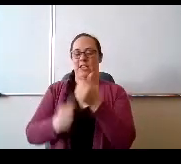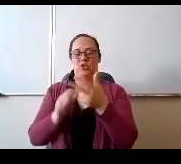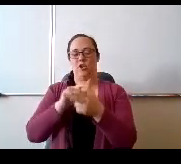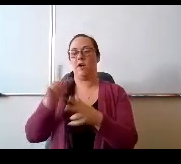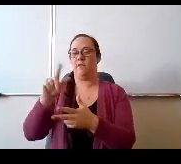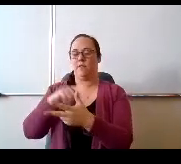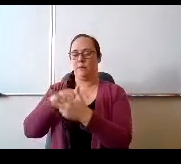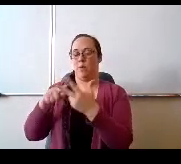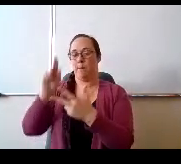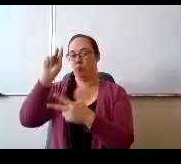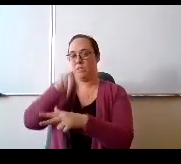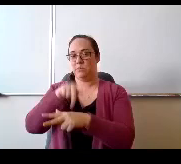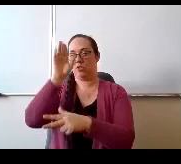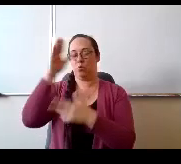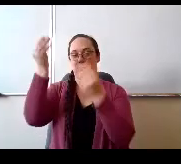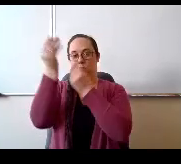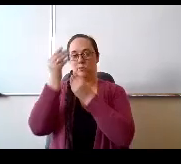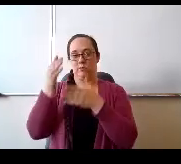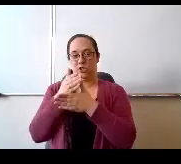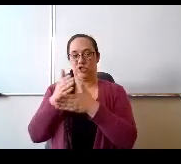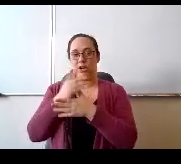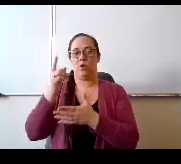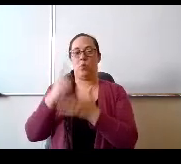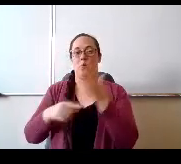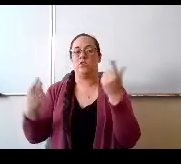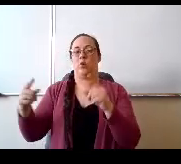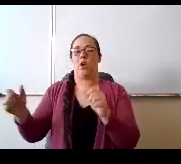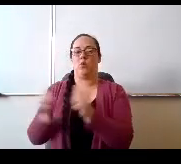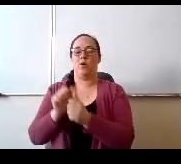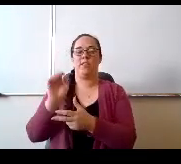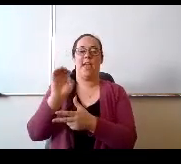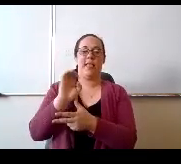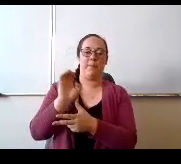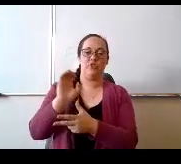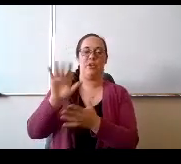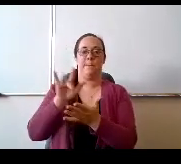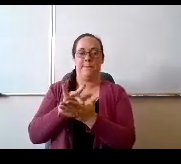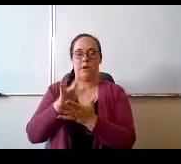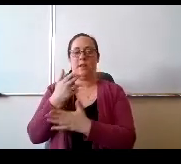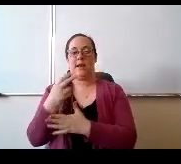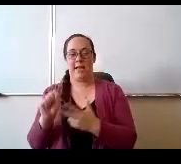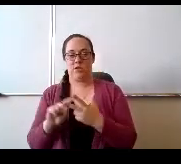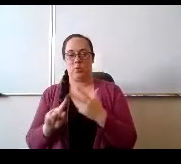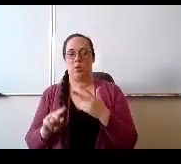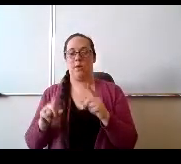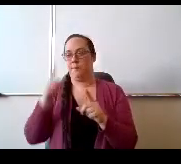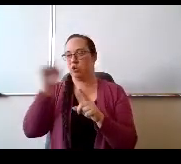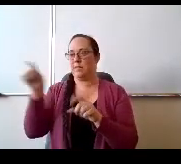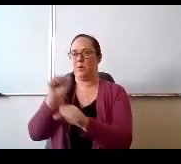what is going on at each of the levels. Elementary, middle and high school as they've been working really **** ** that.